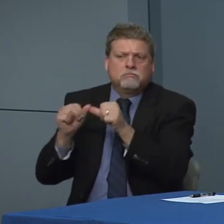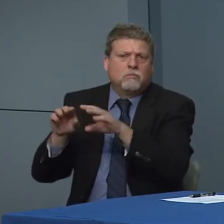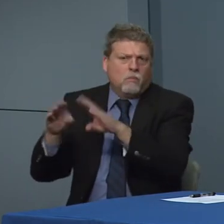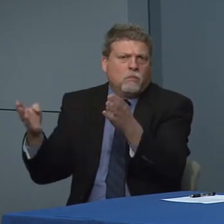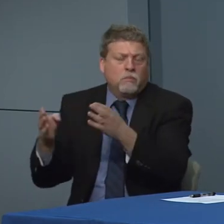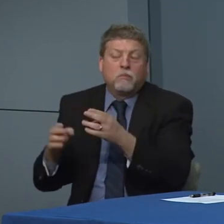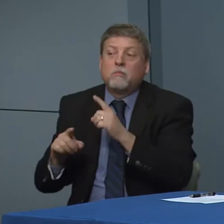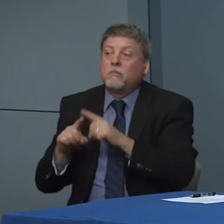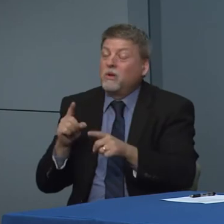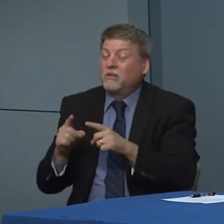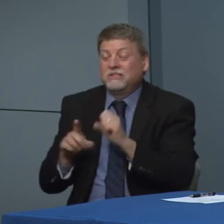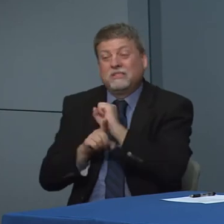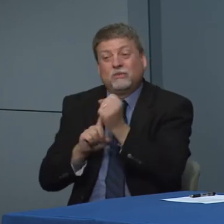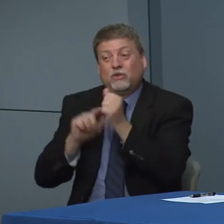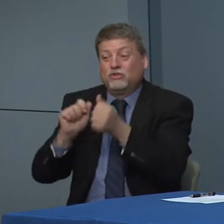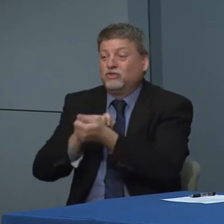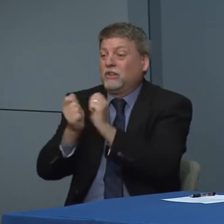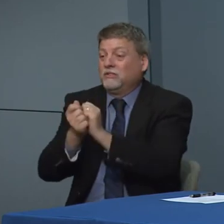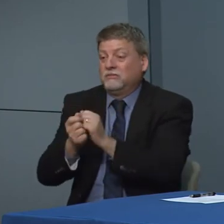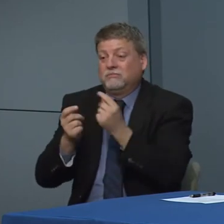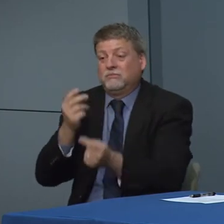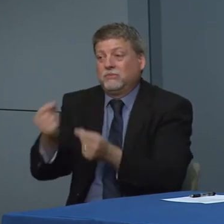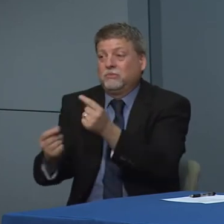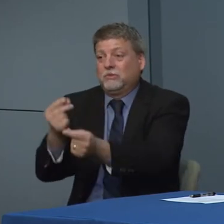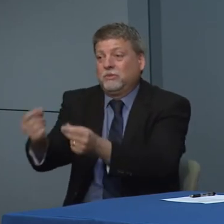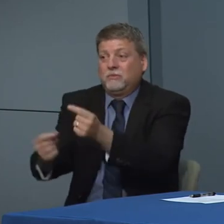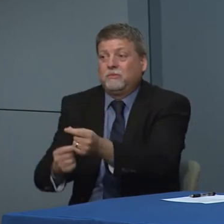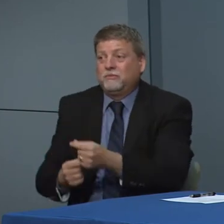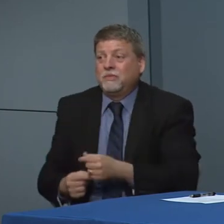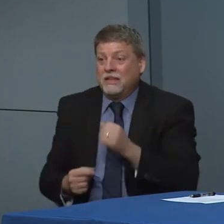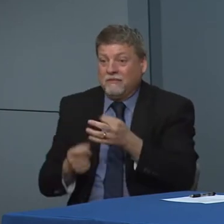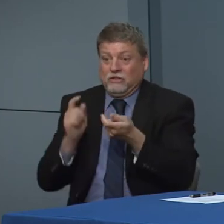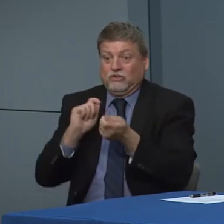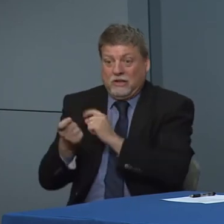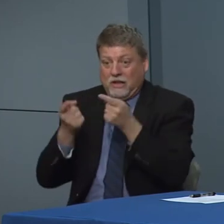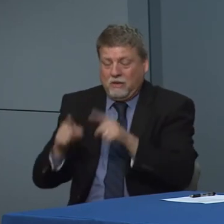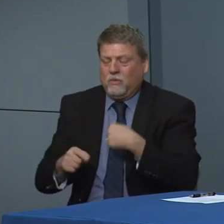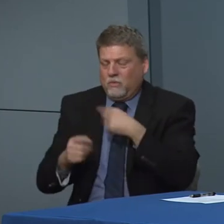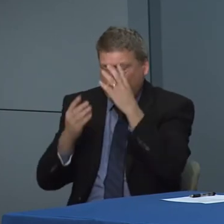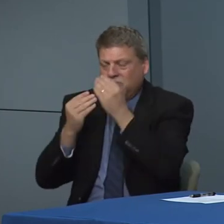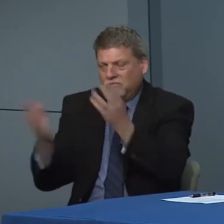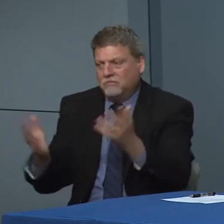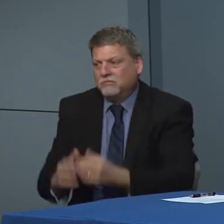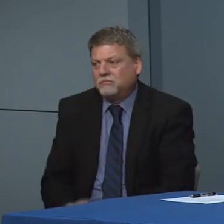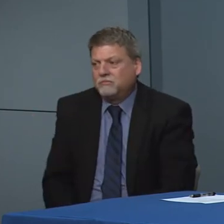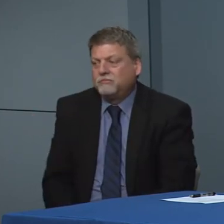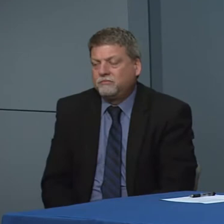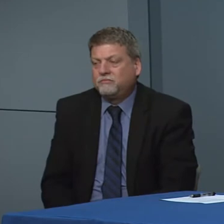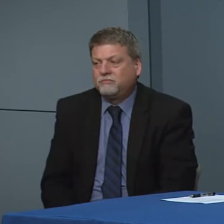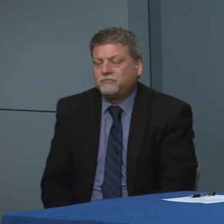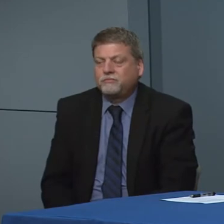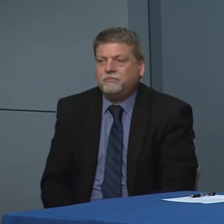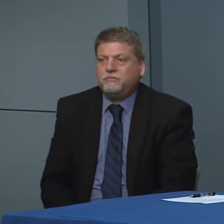things like I said continue around rapidly and will be will be in touch if things change. So.